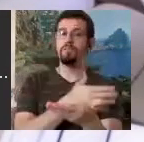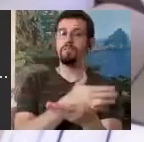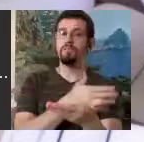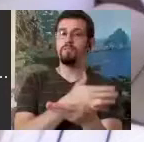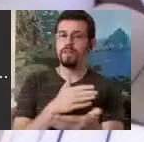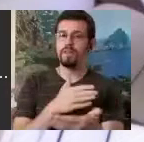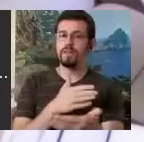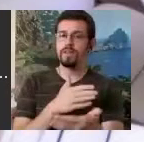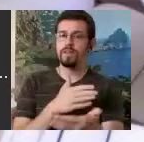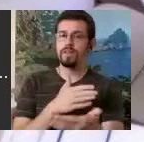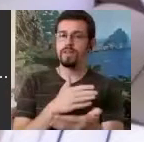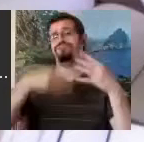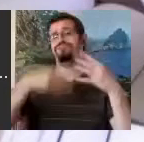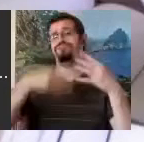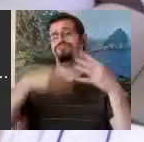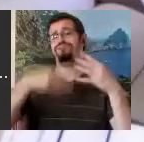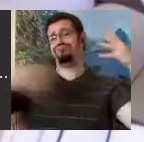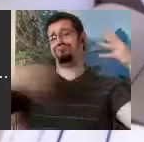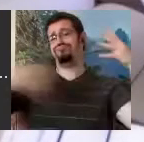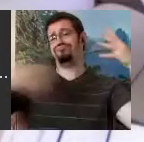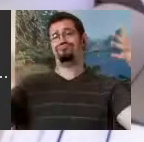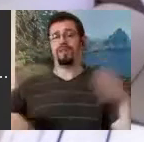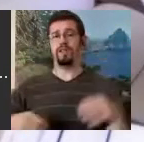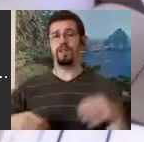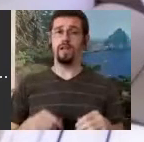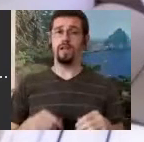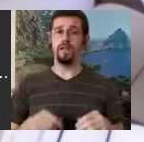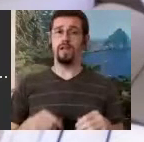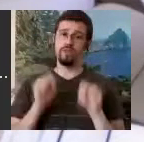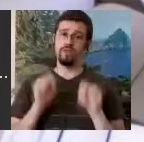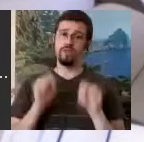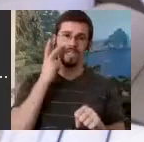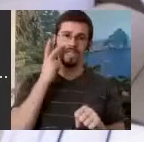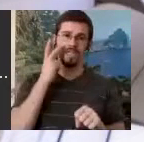later you're going to see the influence is quite direct, because I